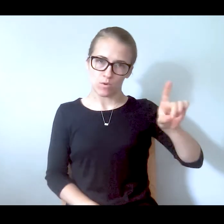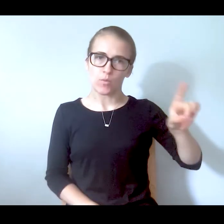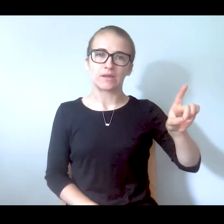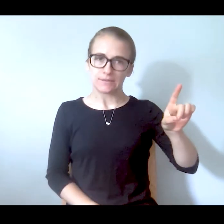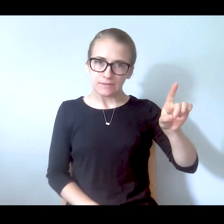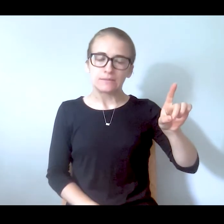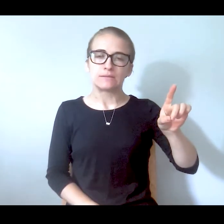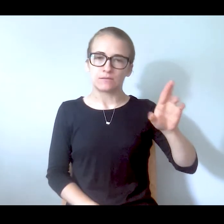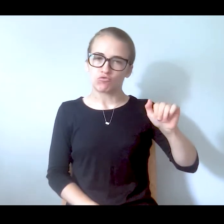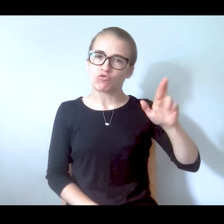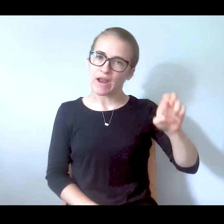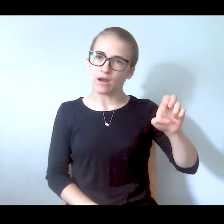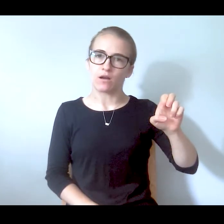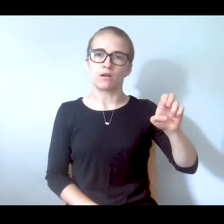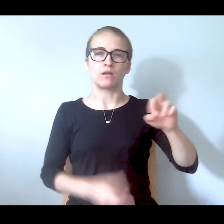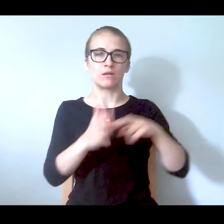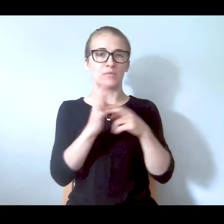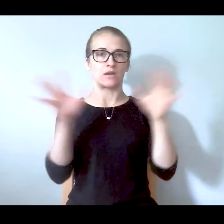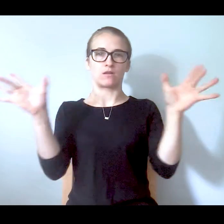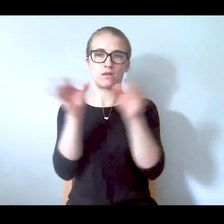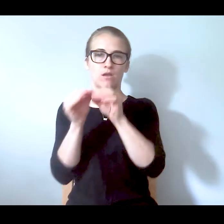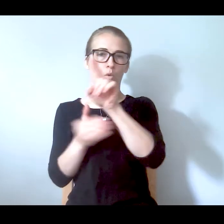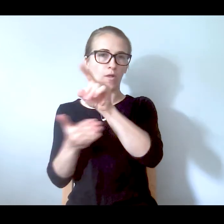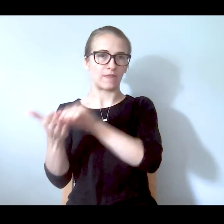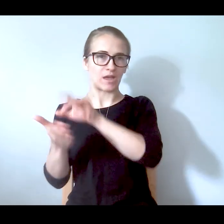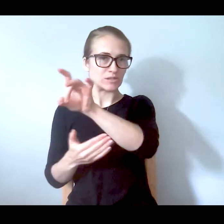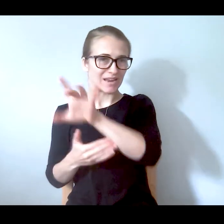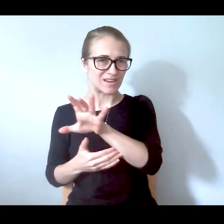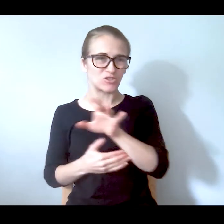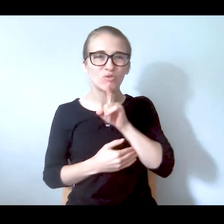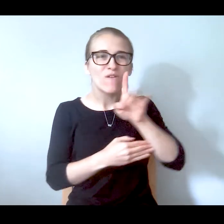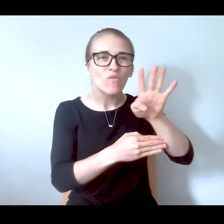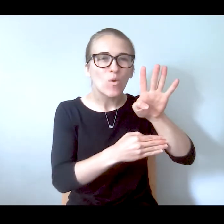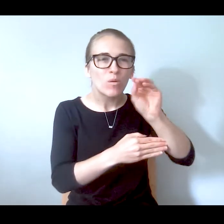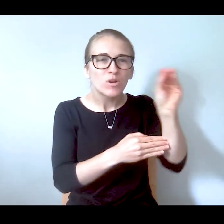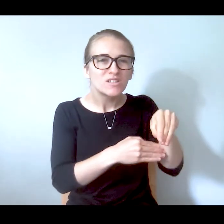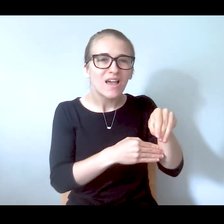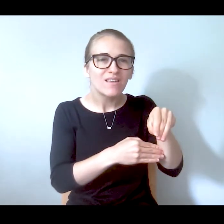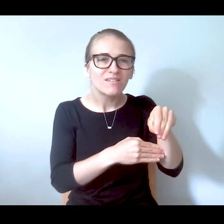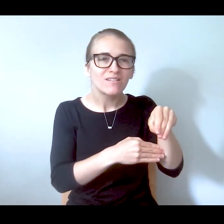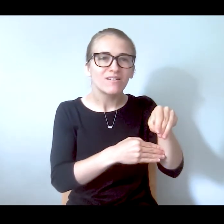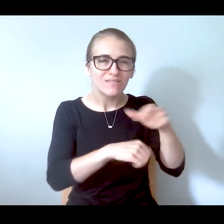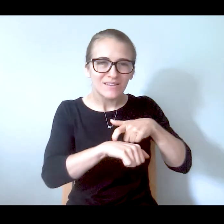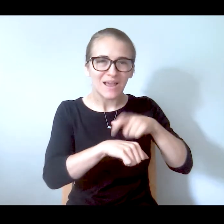we're talking out of the 1800 it was only 4 percent of the visits. So you can do the math. It's very